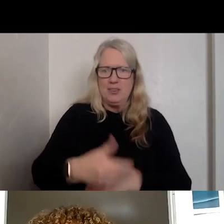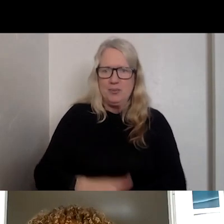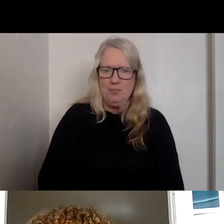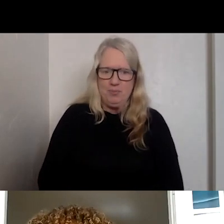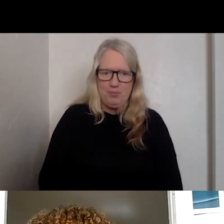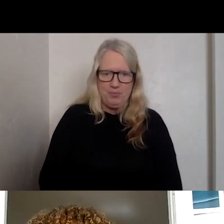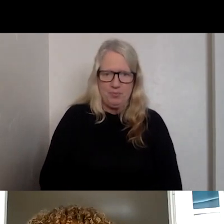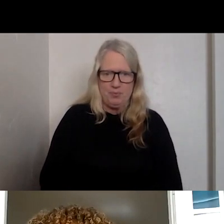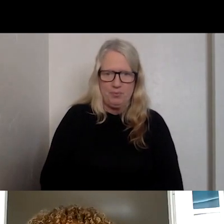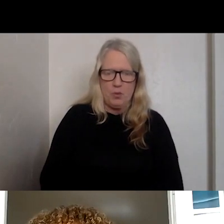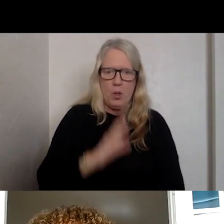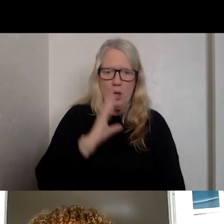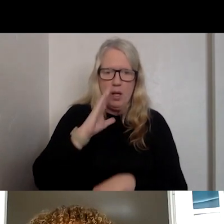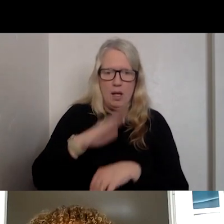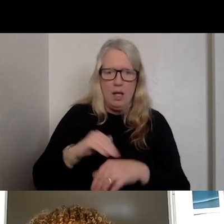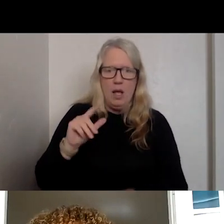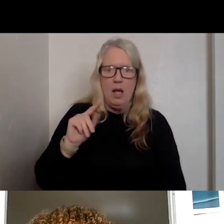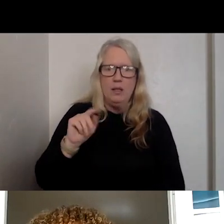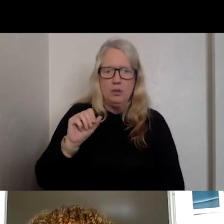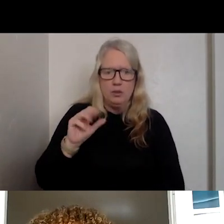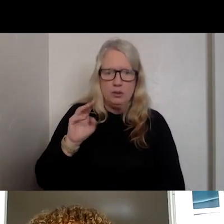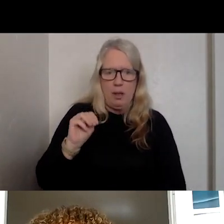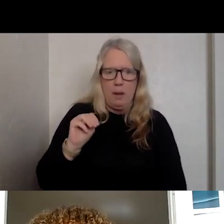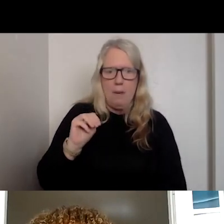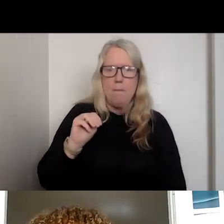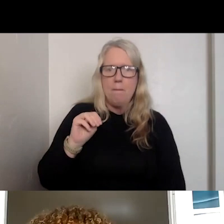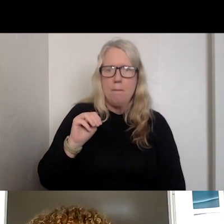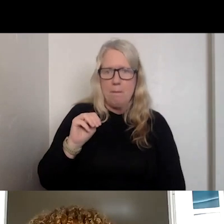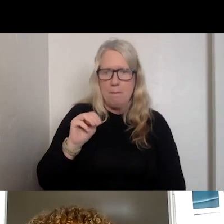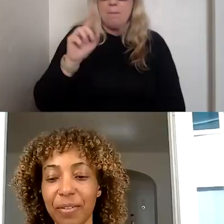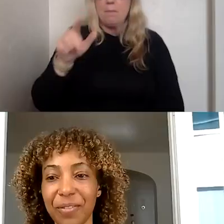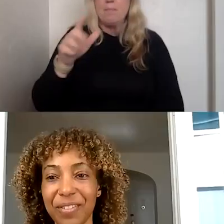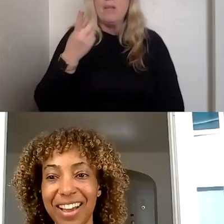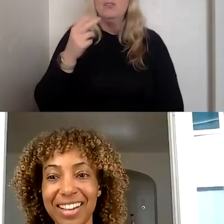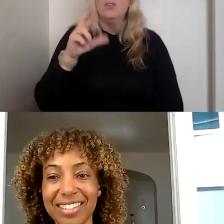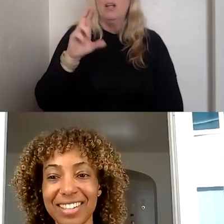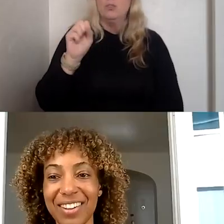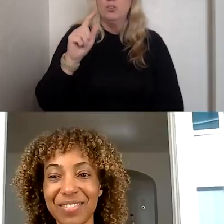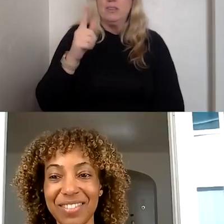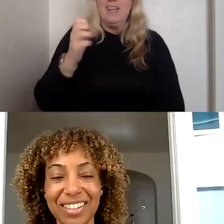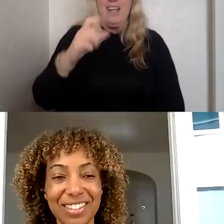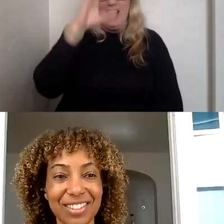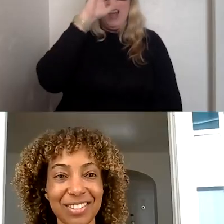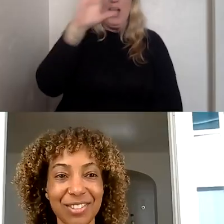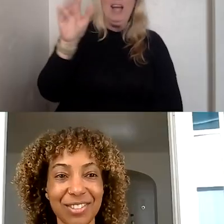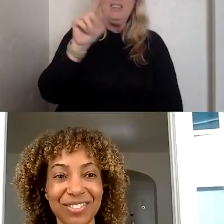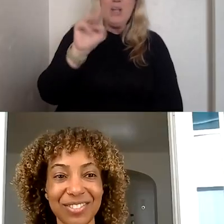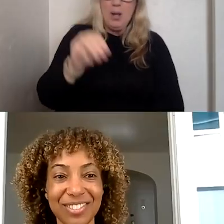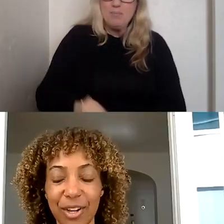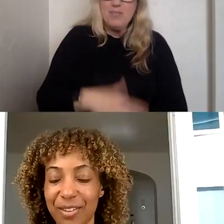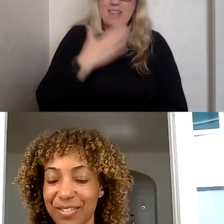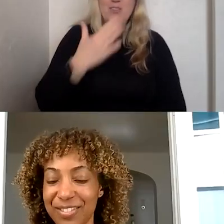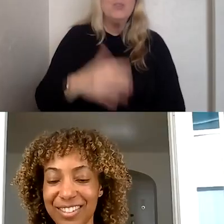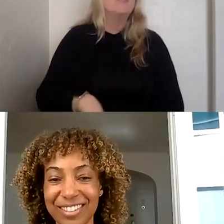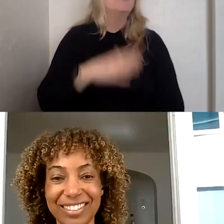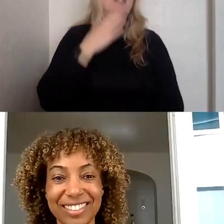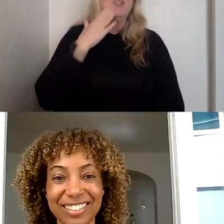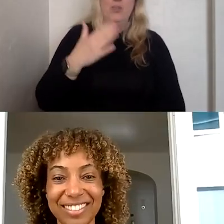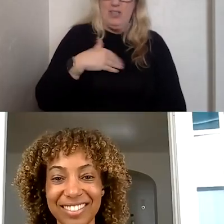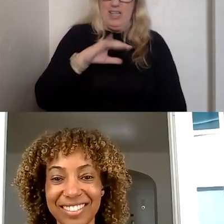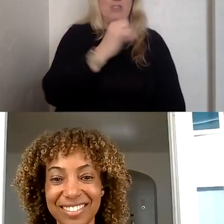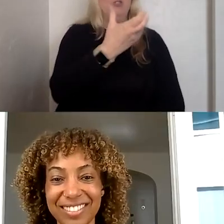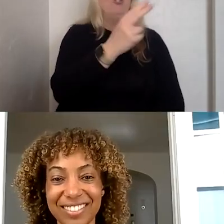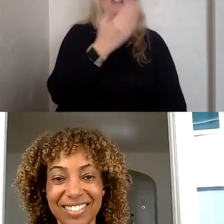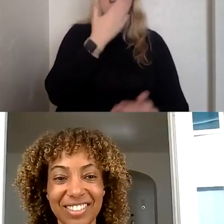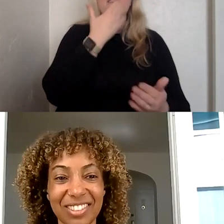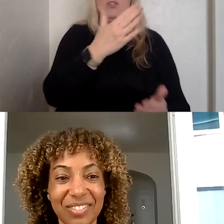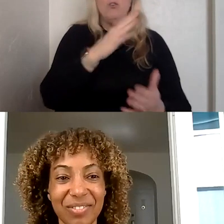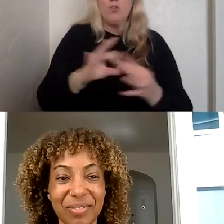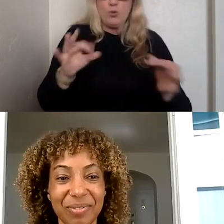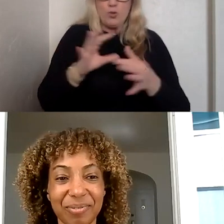I AM GOING TO CALL TOM BETLACTO THE STAGE. >>: THANK YOU. WE ARE SPENDING